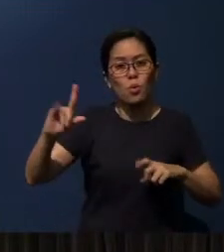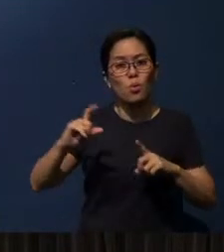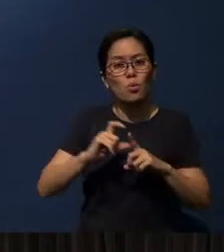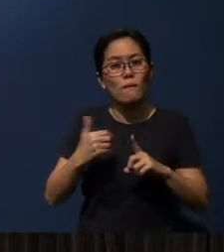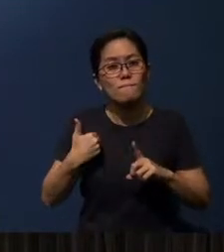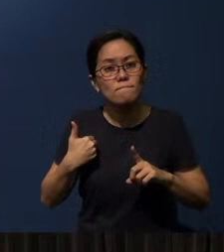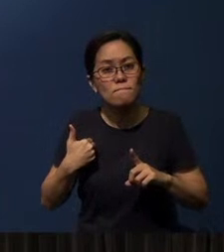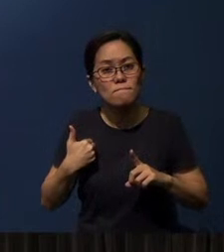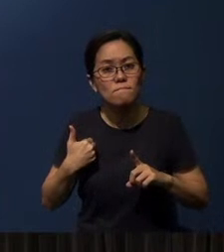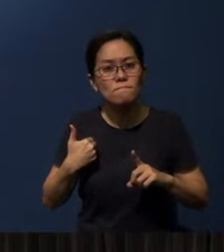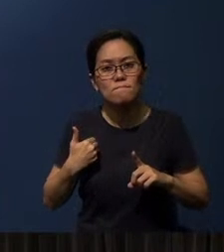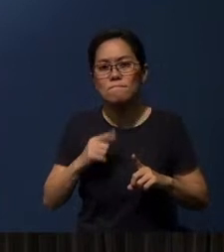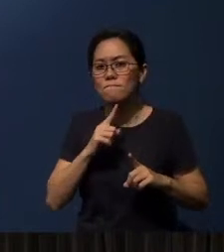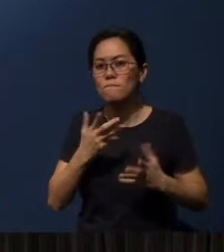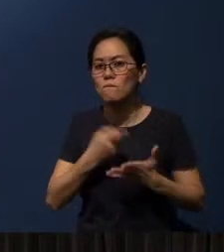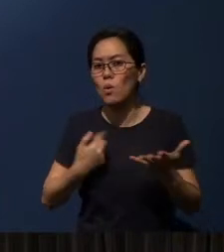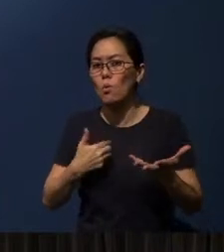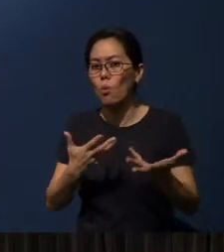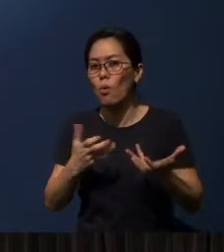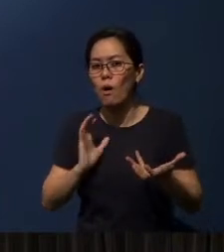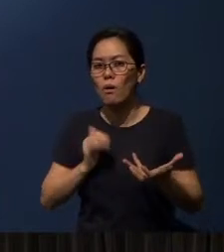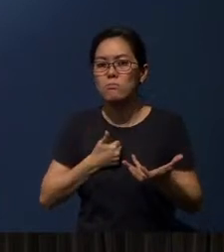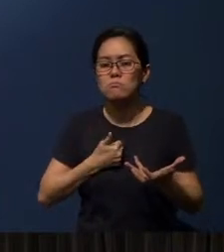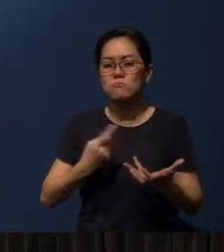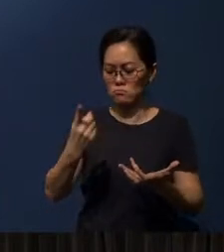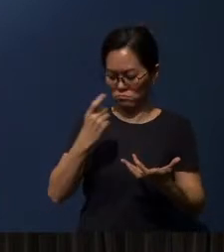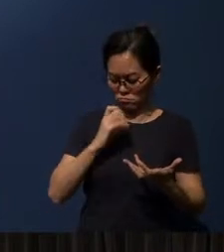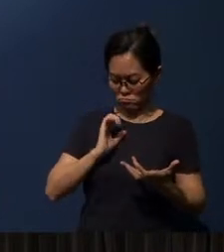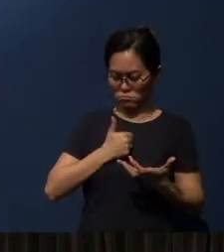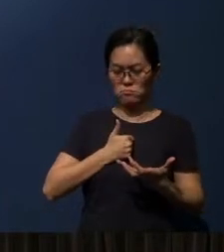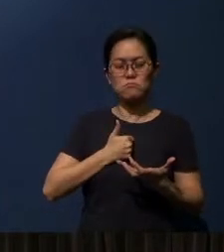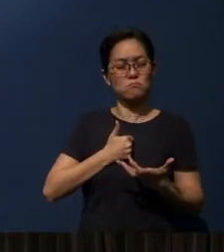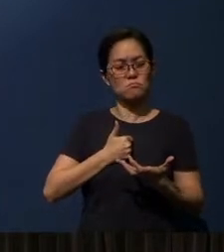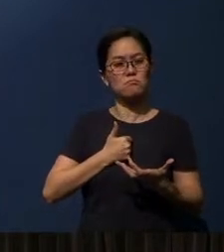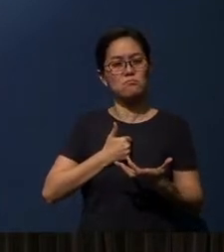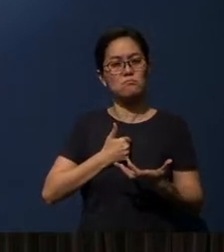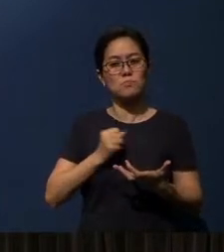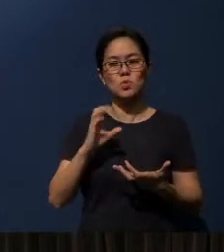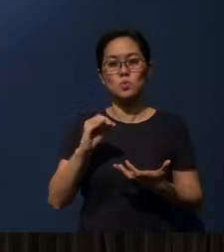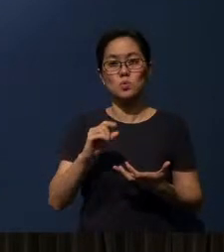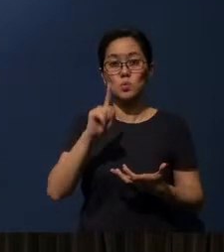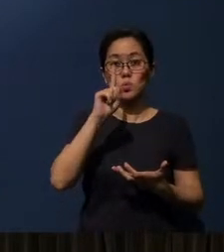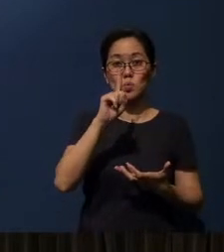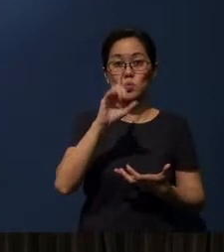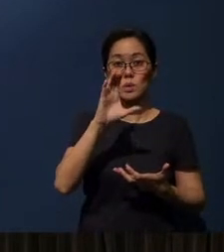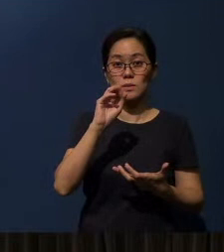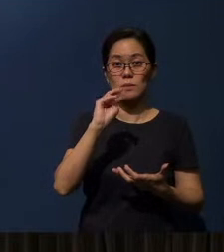And that's really what we want to be asking ourselves. And so the One Campaign that we talked about here